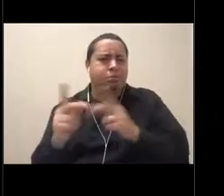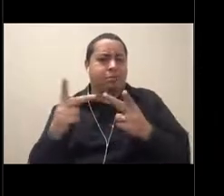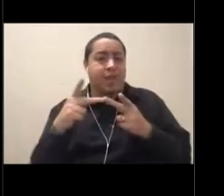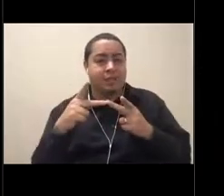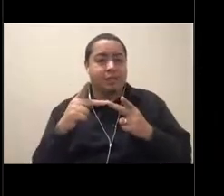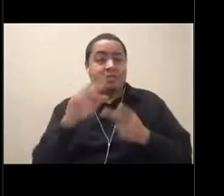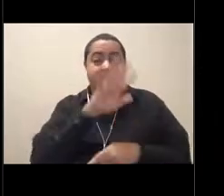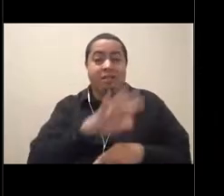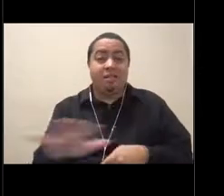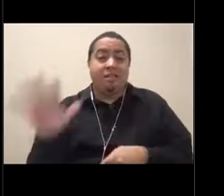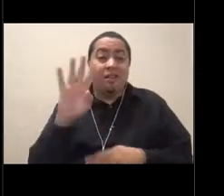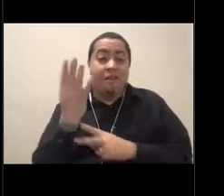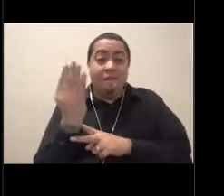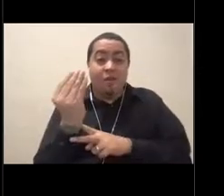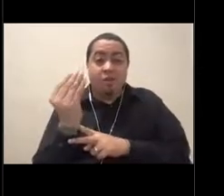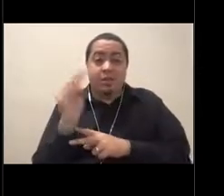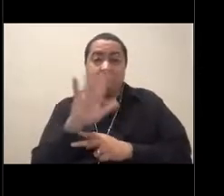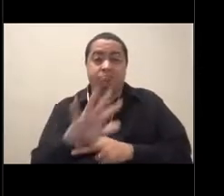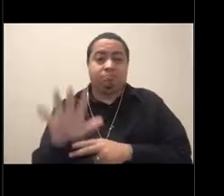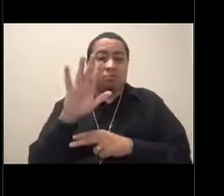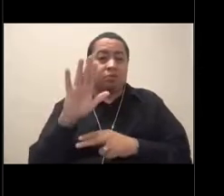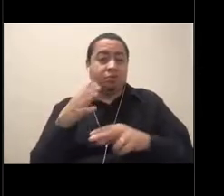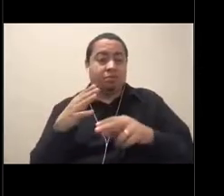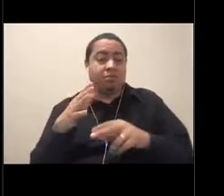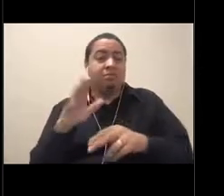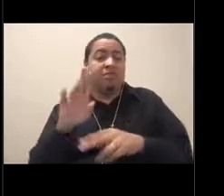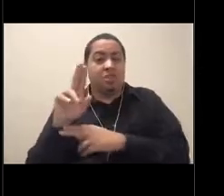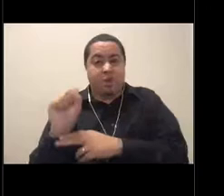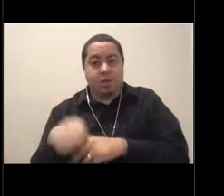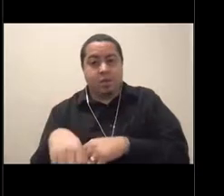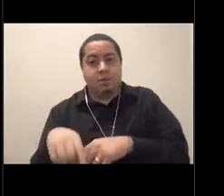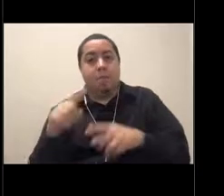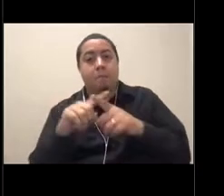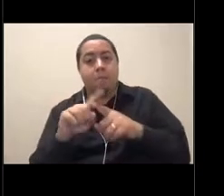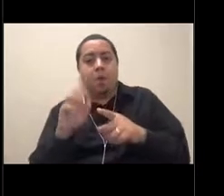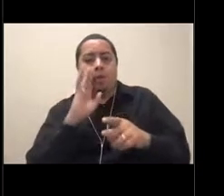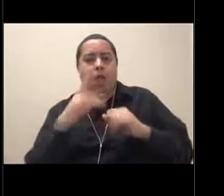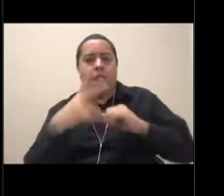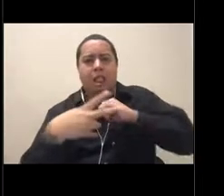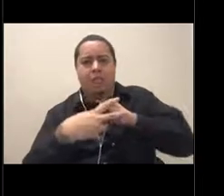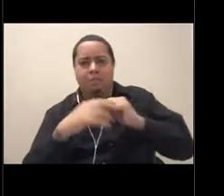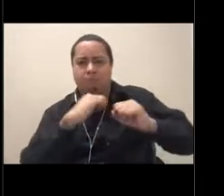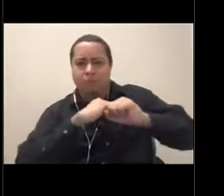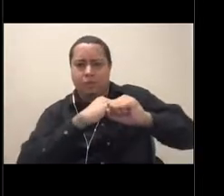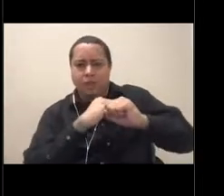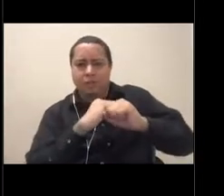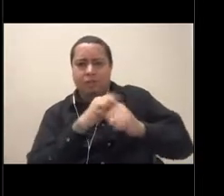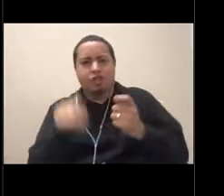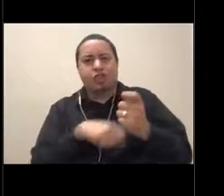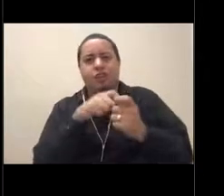and they're all set up to protect unique and special areas of the ocean or Great Lakes. So I know we have people logging